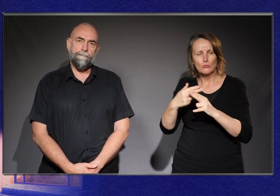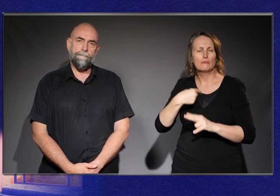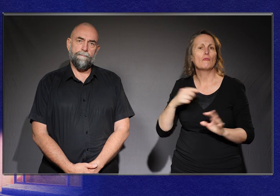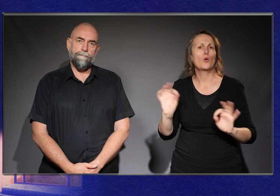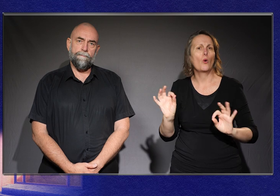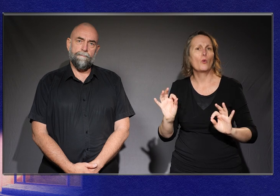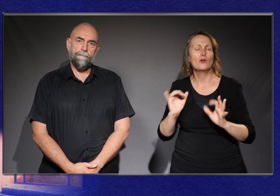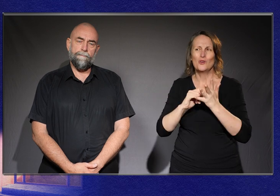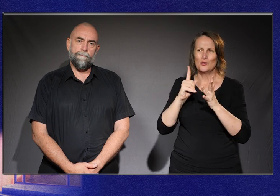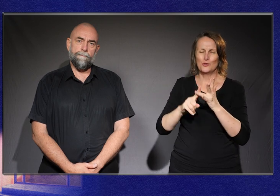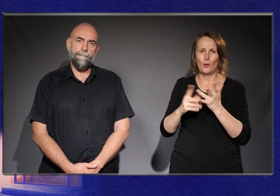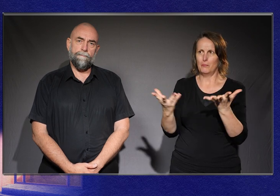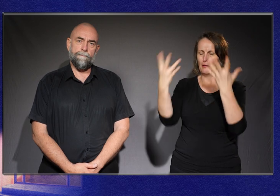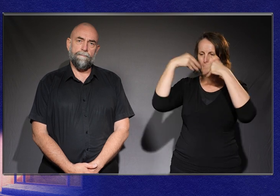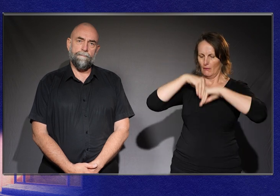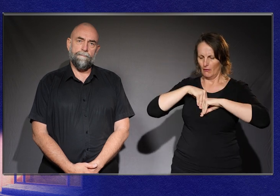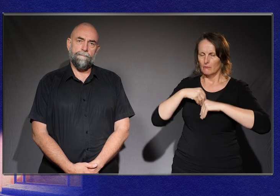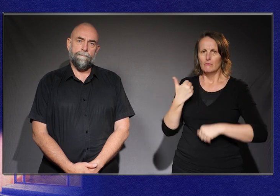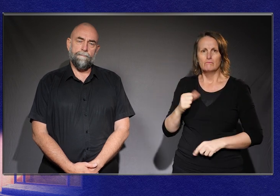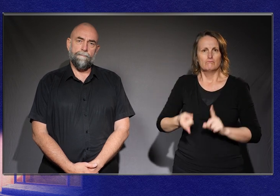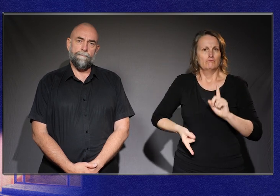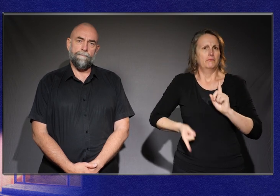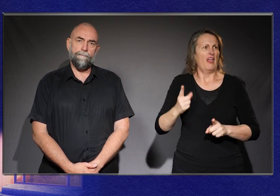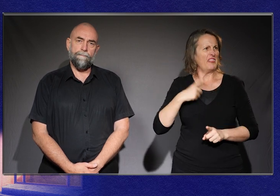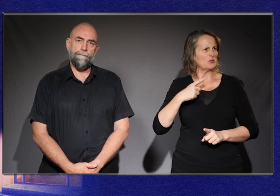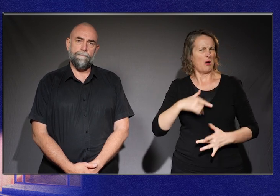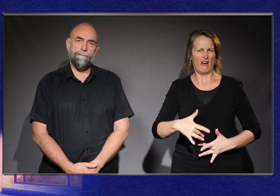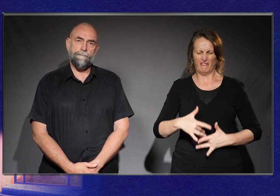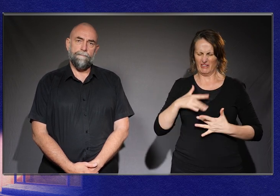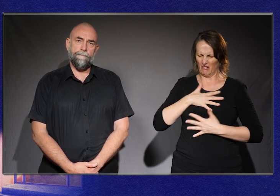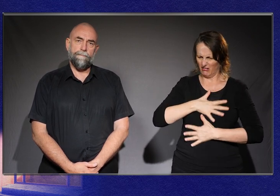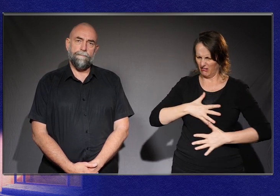So, it suddenly made sense now why I had this shame.